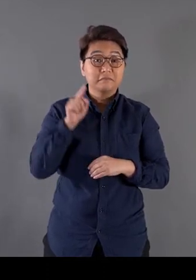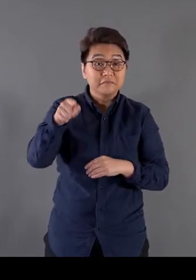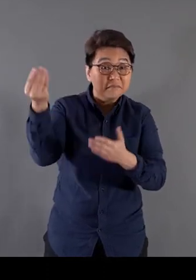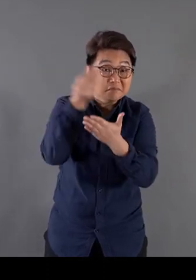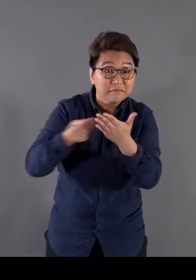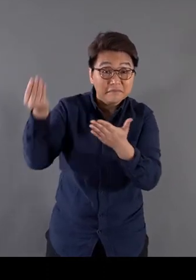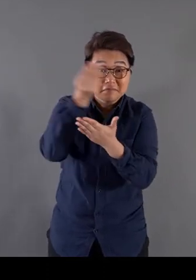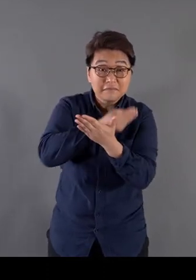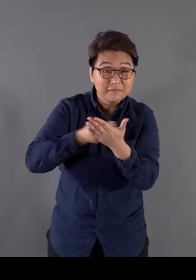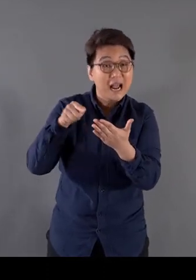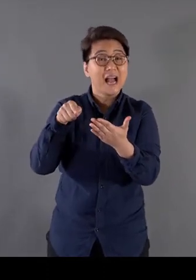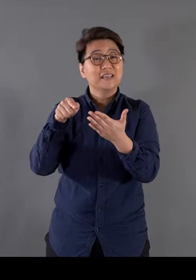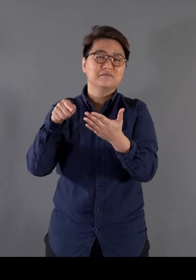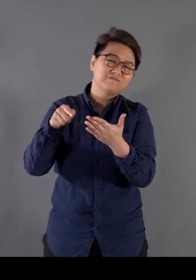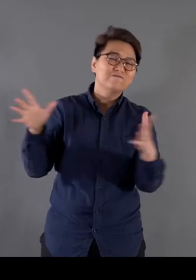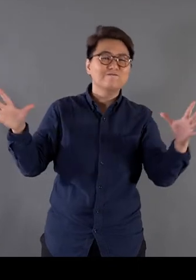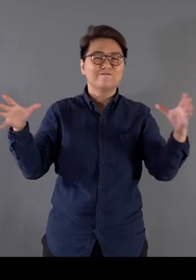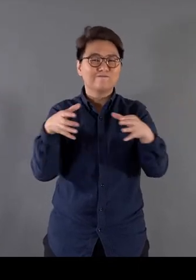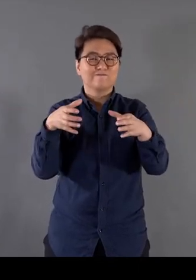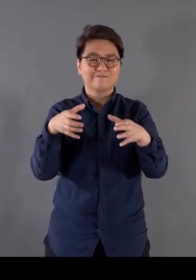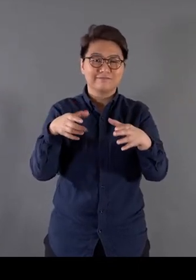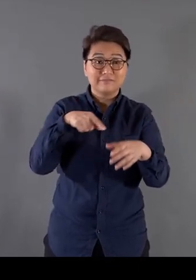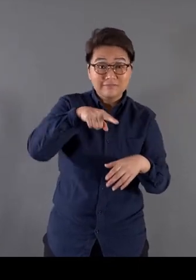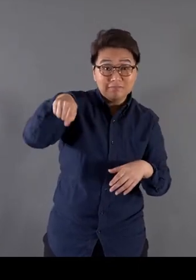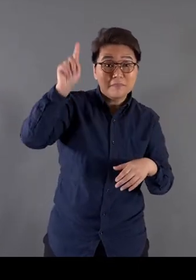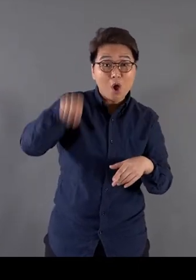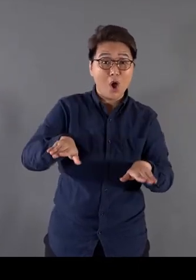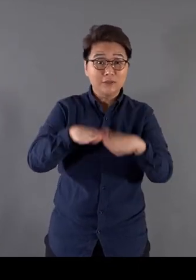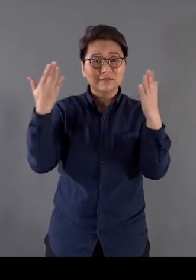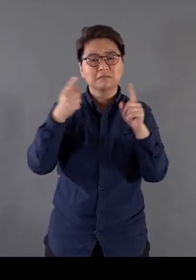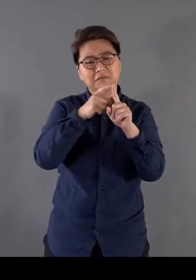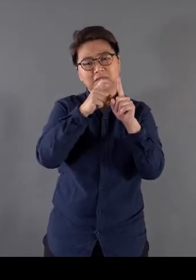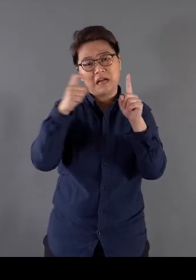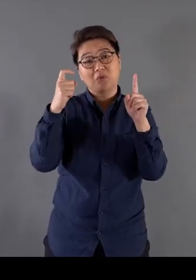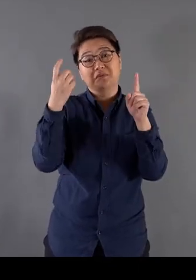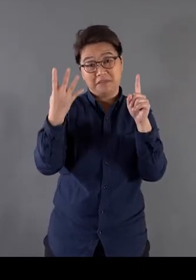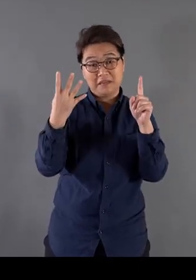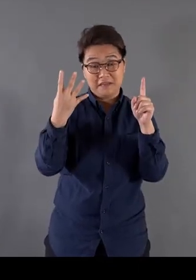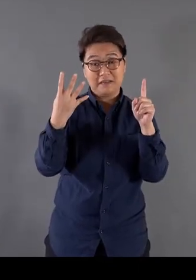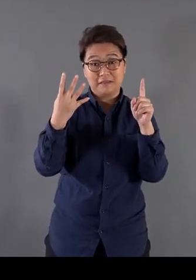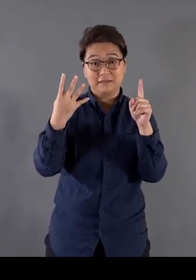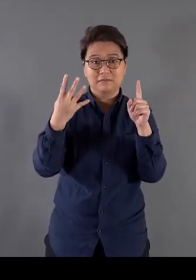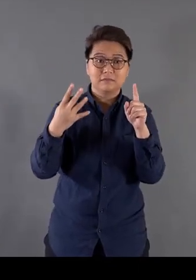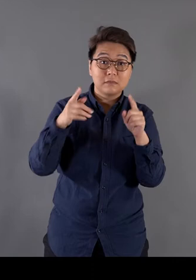[Mandarin] It was 1994 when this work became the starting point of a series of paintings